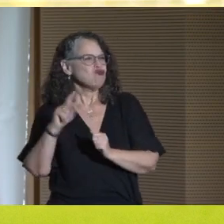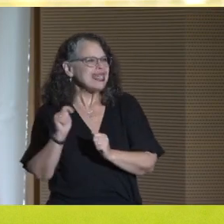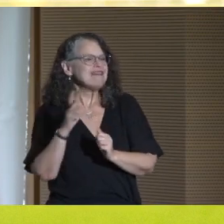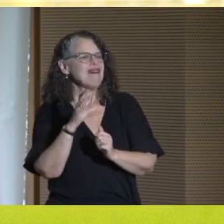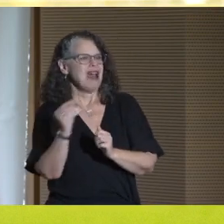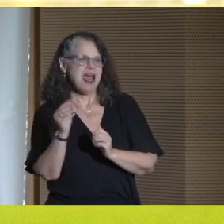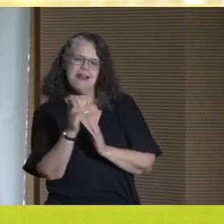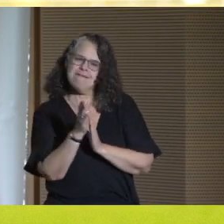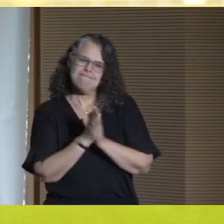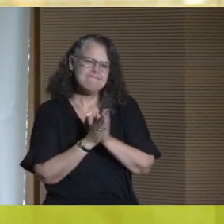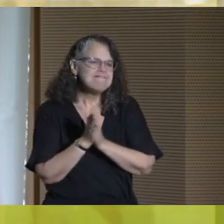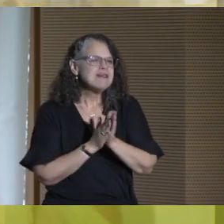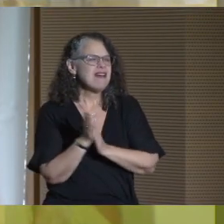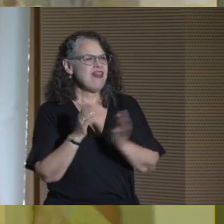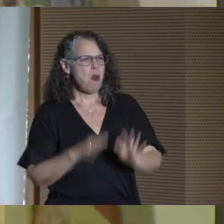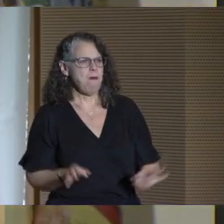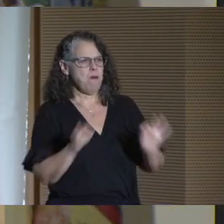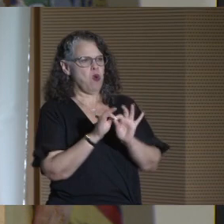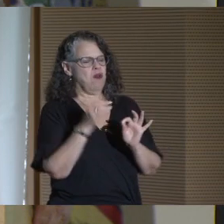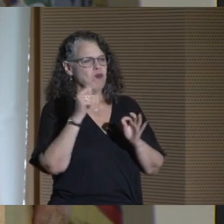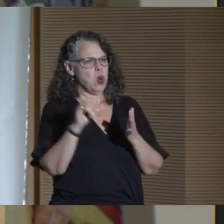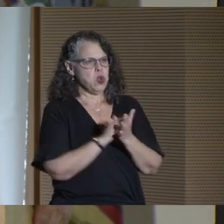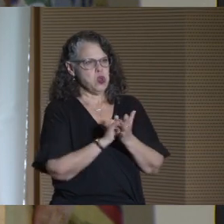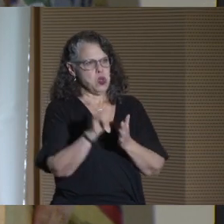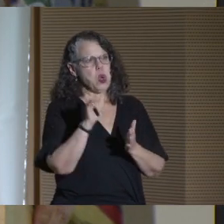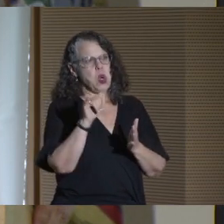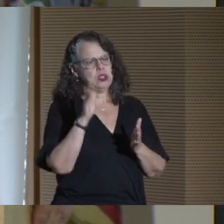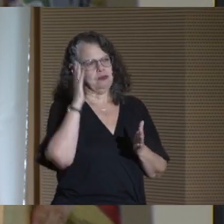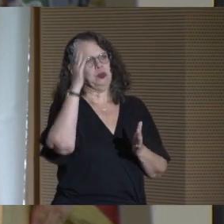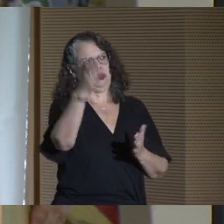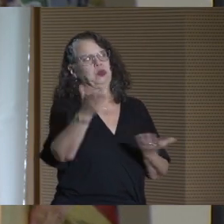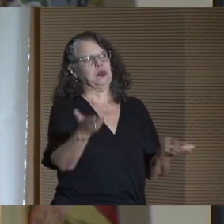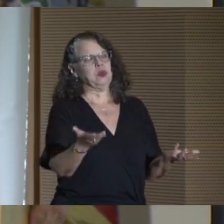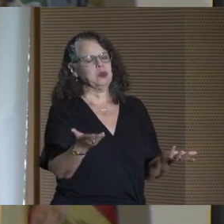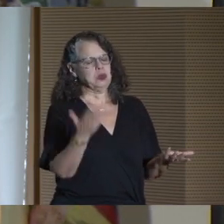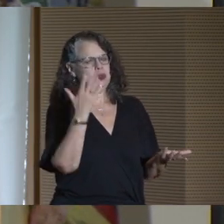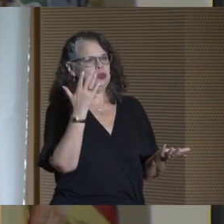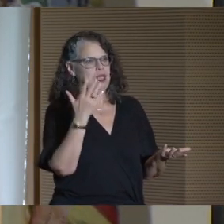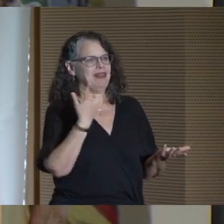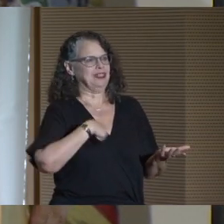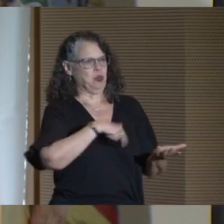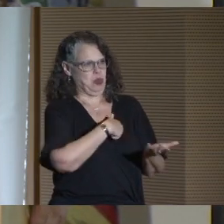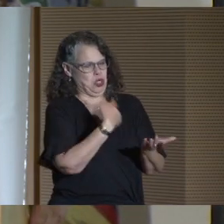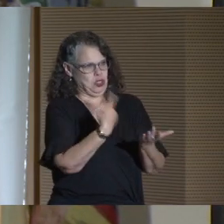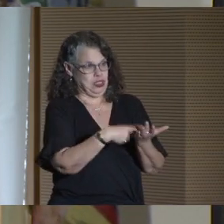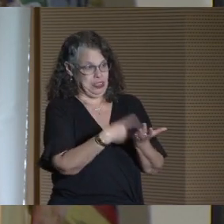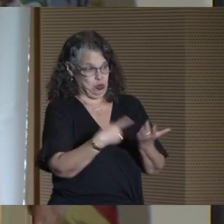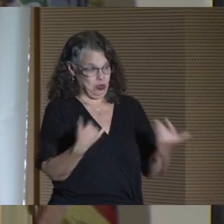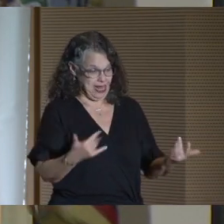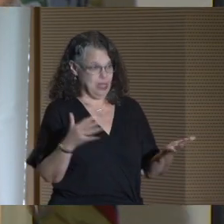They are critical to the future of New York. And that's what we are going to talk about today.